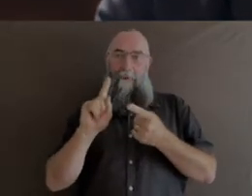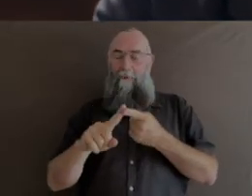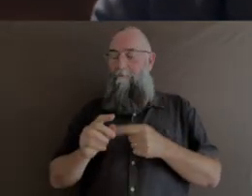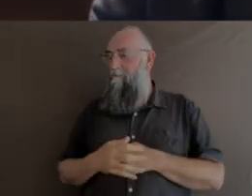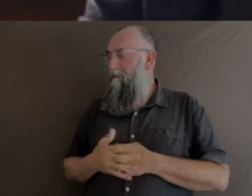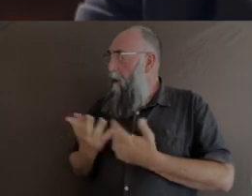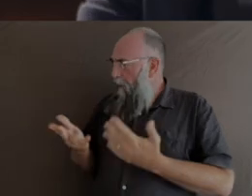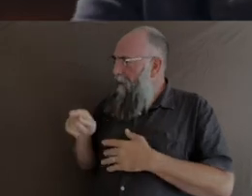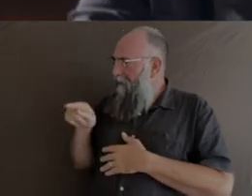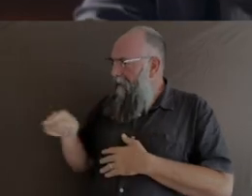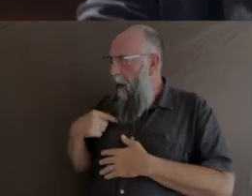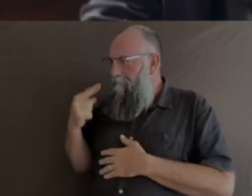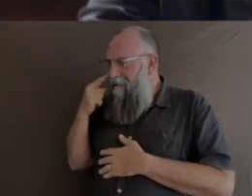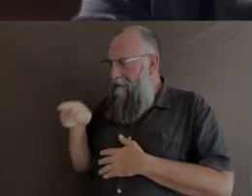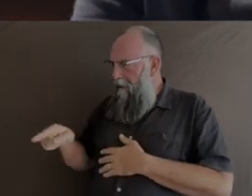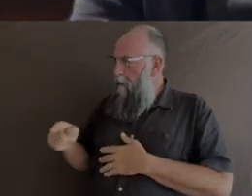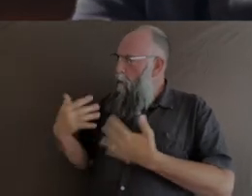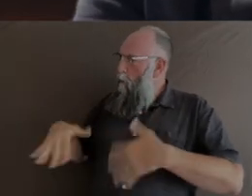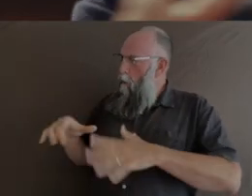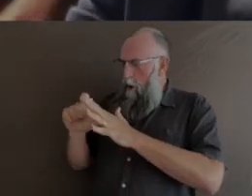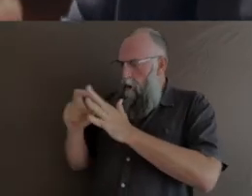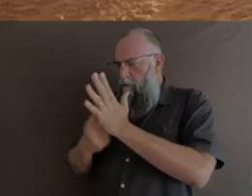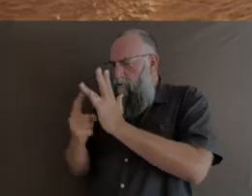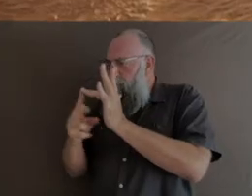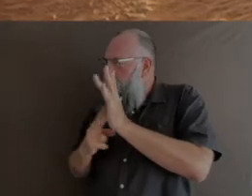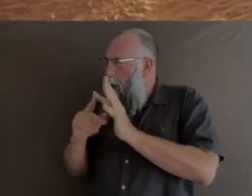with drones capturing a vast kind of aerial landscape.